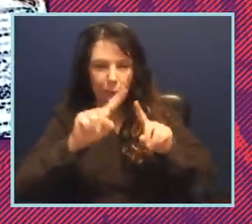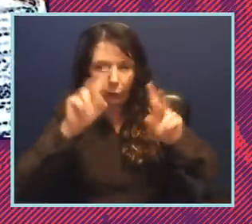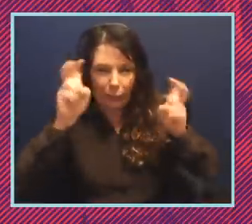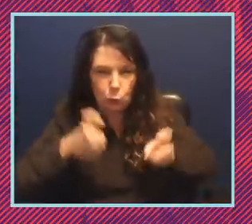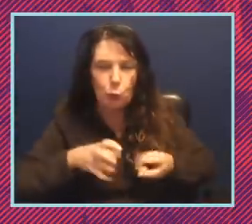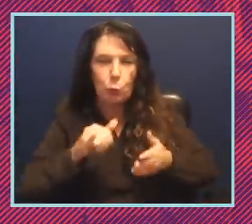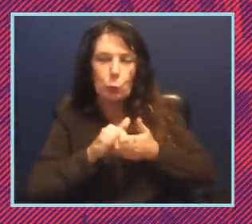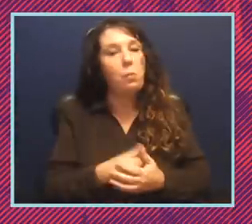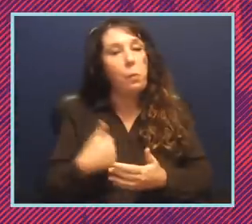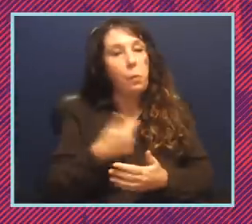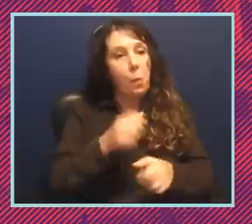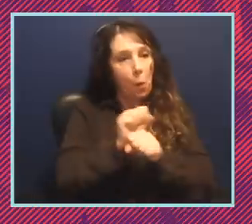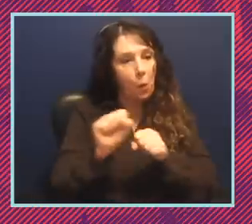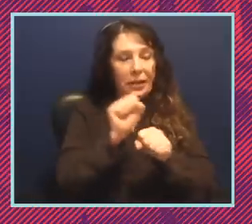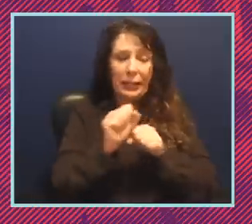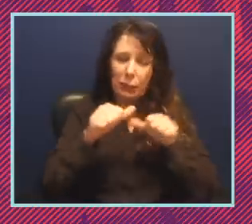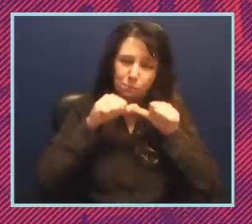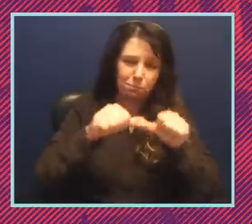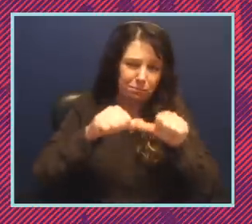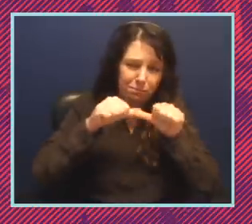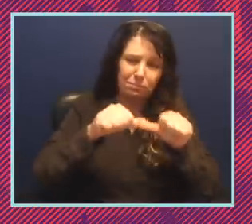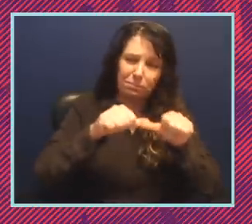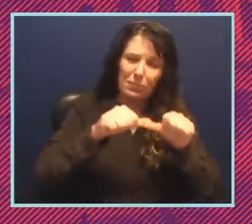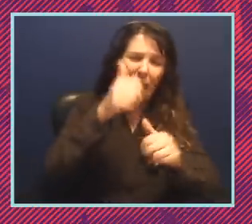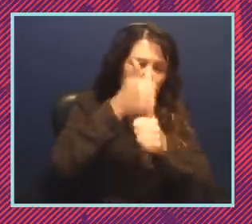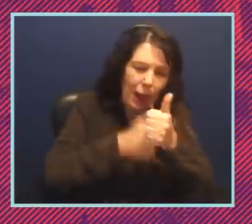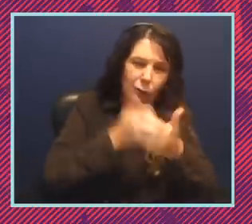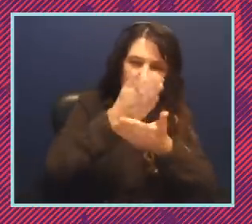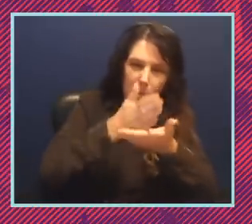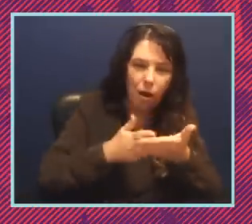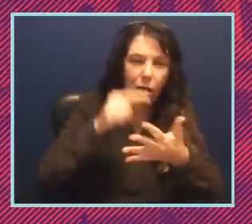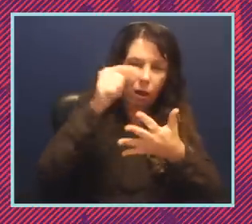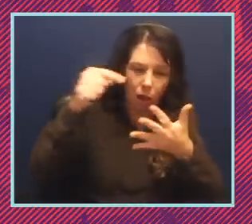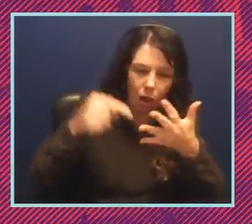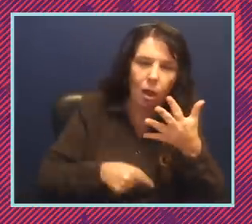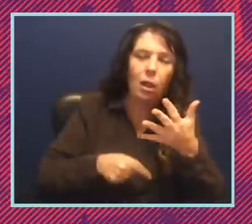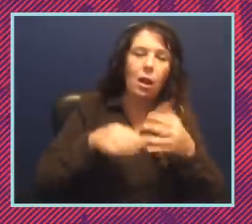So I mean, we've been working just relentlessly on every aspect of voter suppression. We worked on